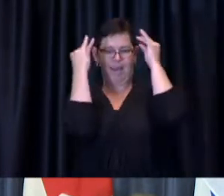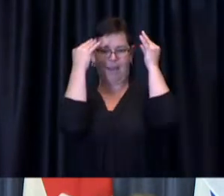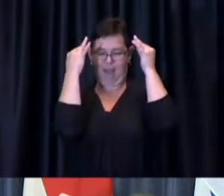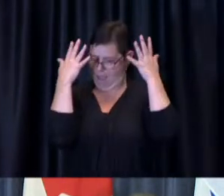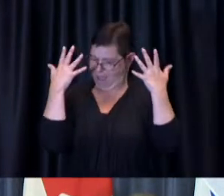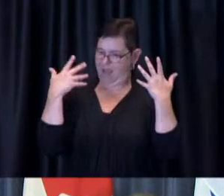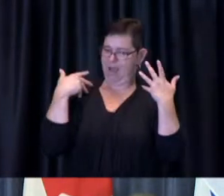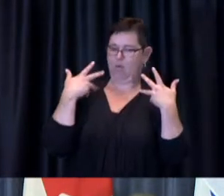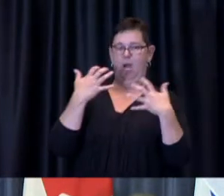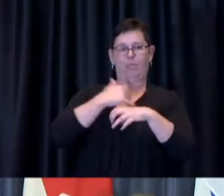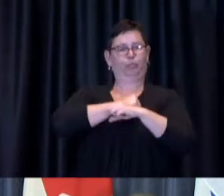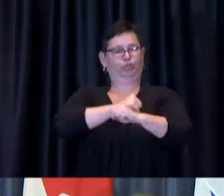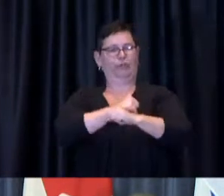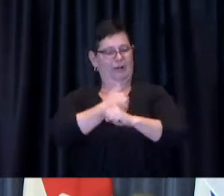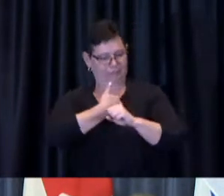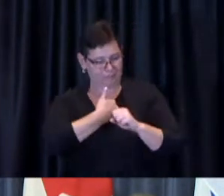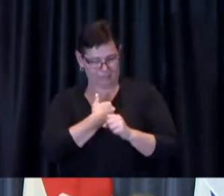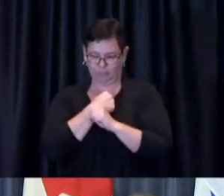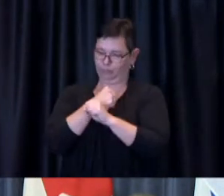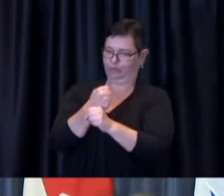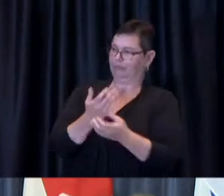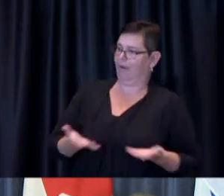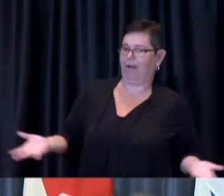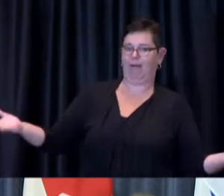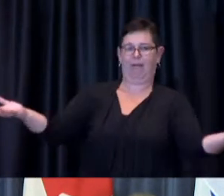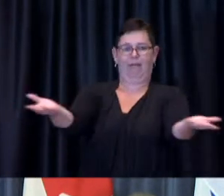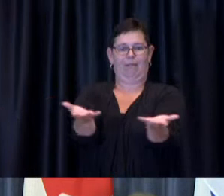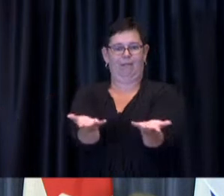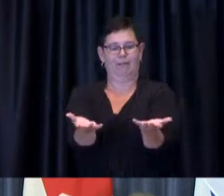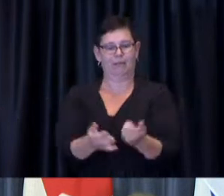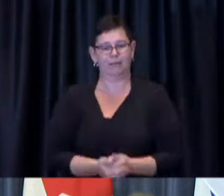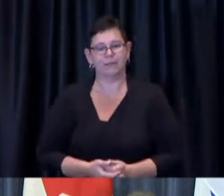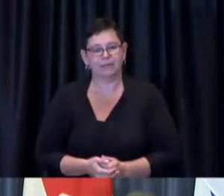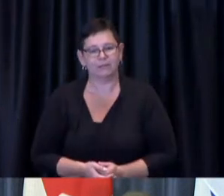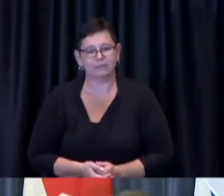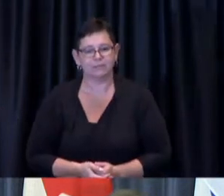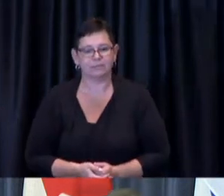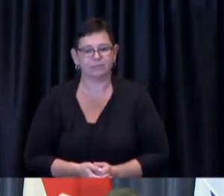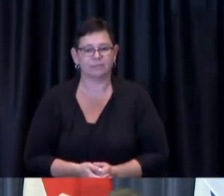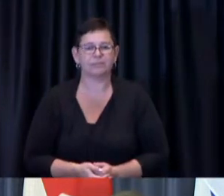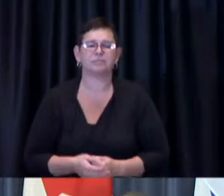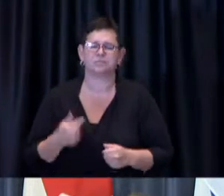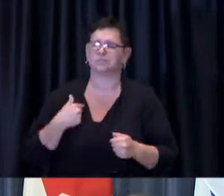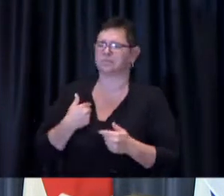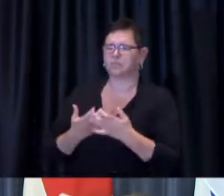around them Mayor Tory just to offer an example of the benefits of these community ambassadors we